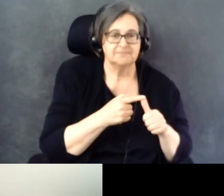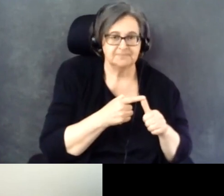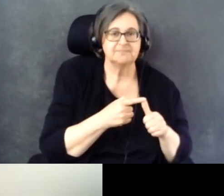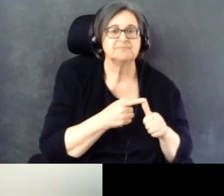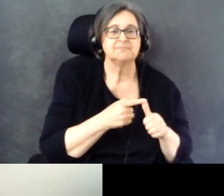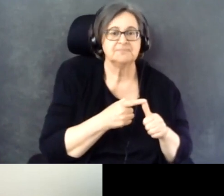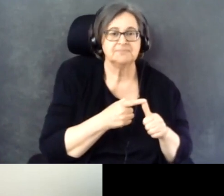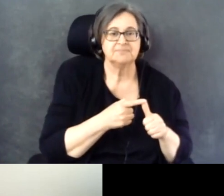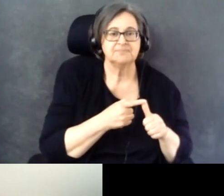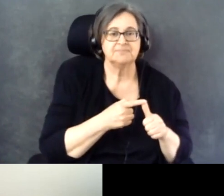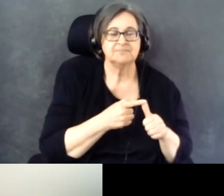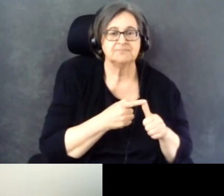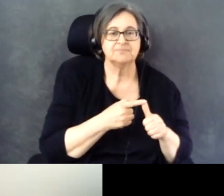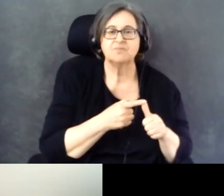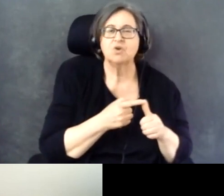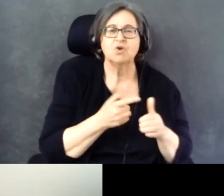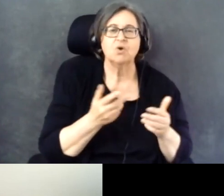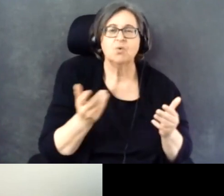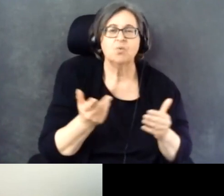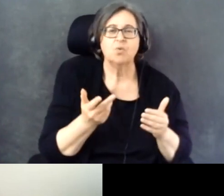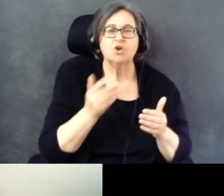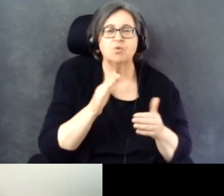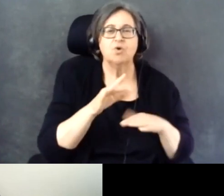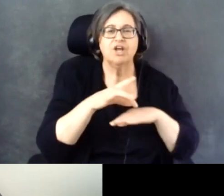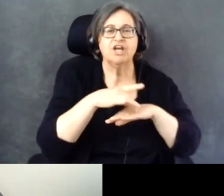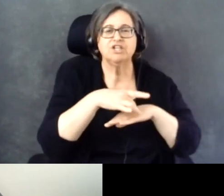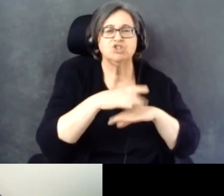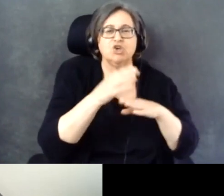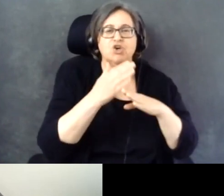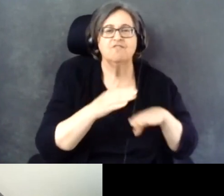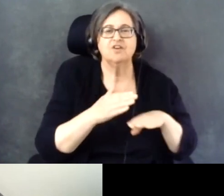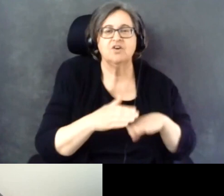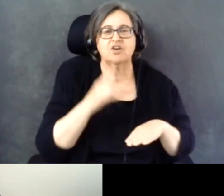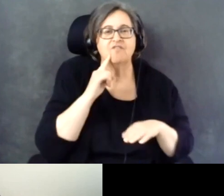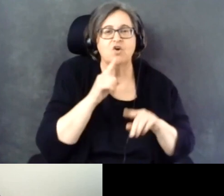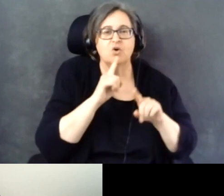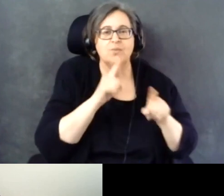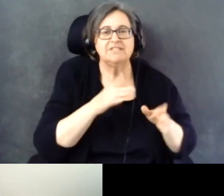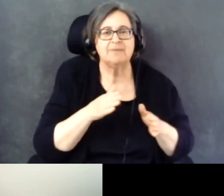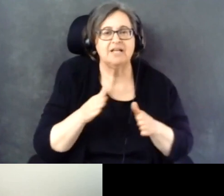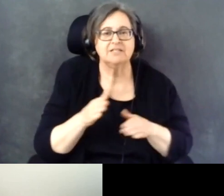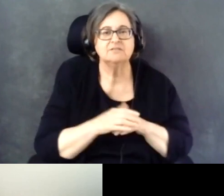So Jacob asks what was your geographic breakdown for respondents?